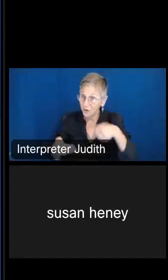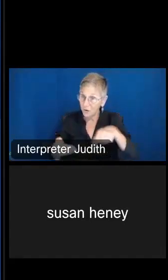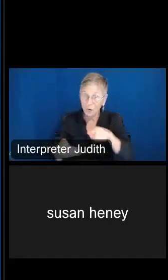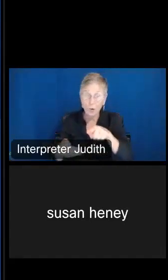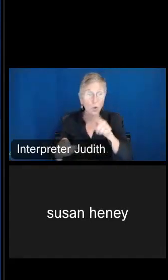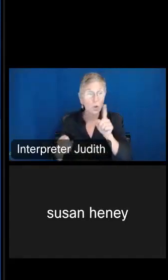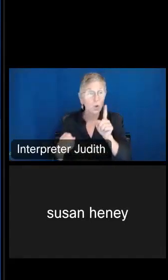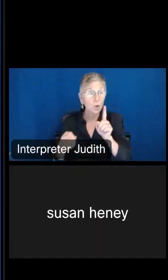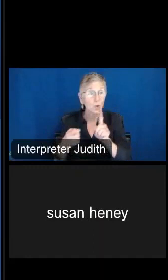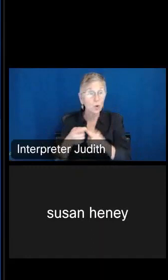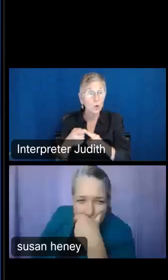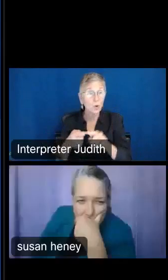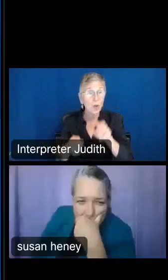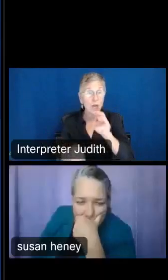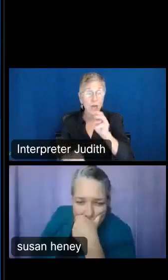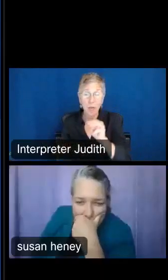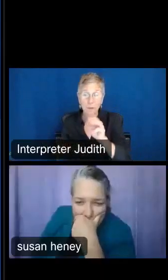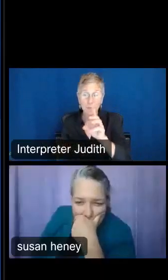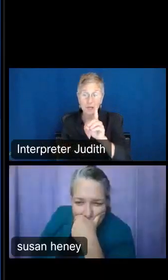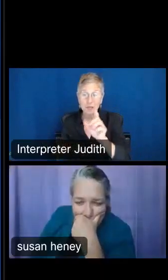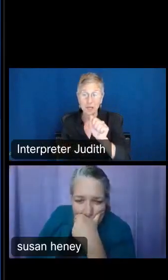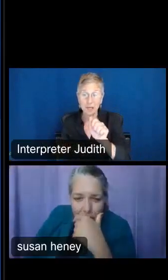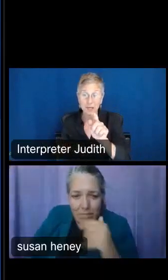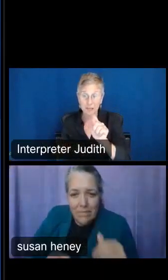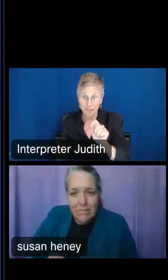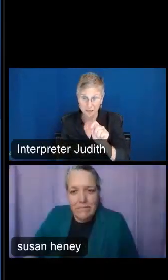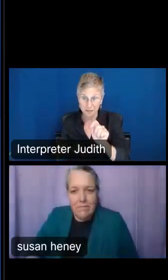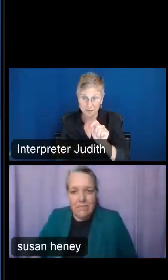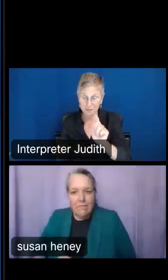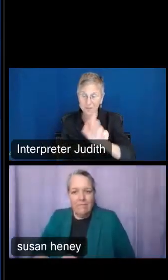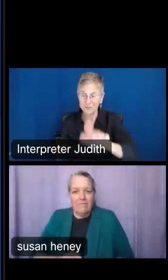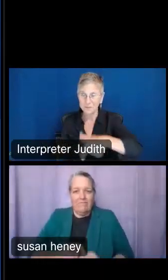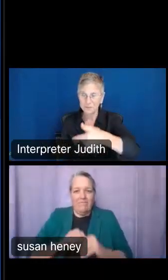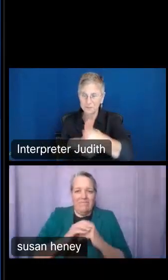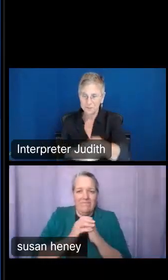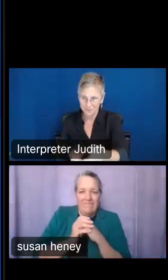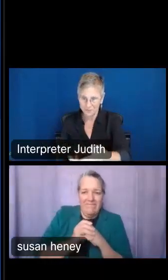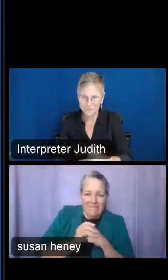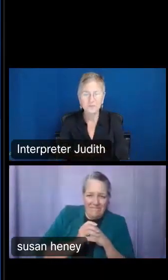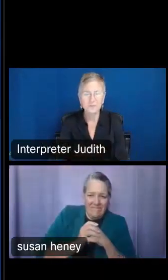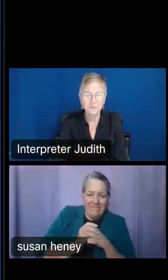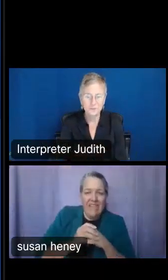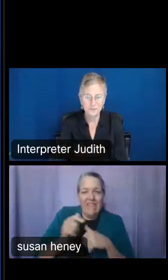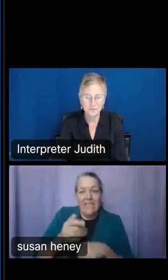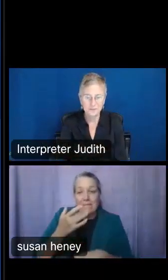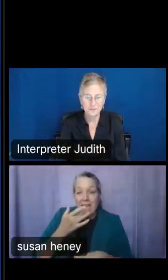Microdata Access Tool. This is actually my favorite tool for several reasons, number